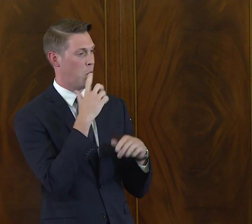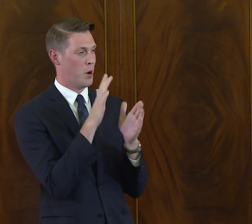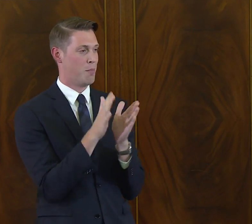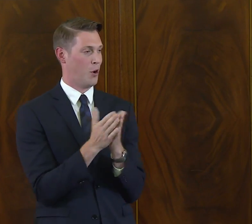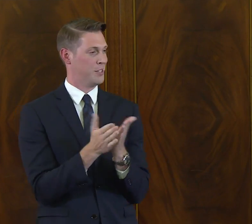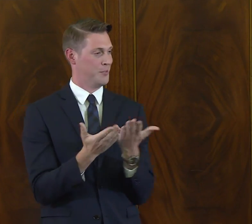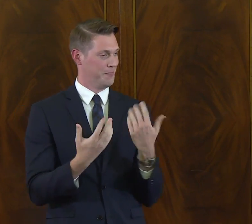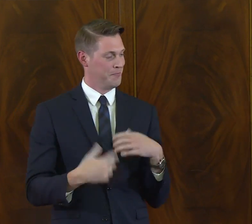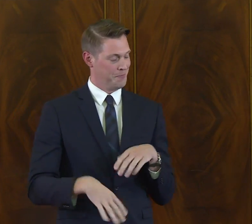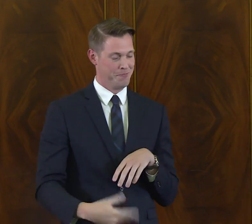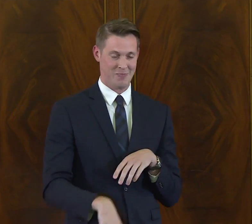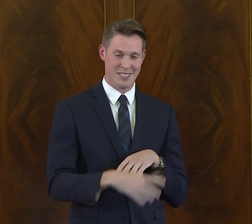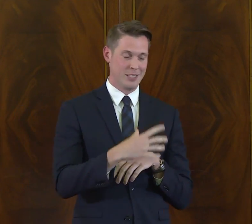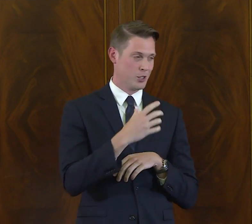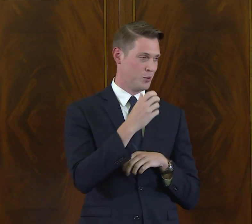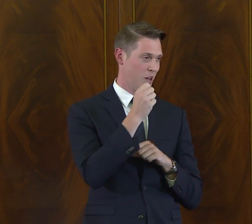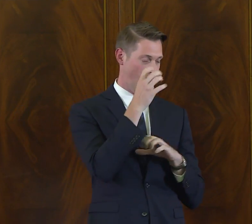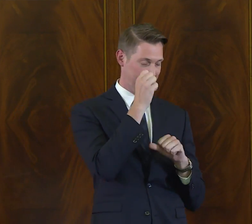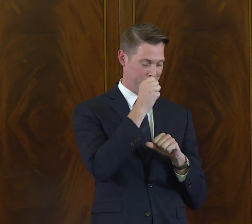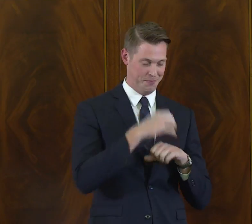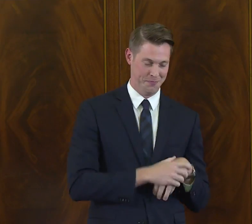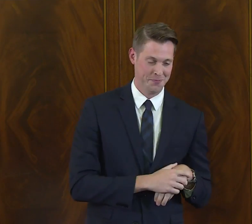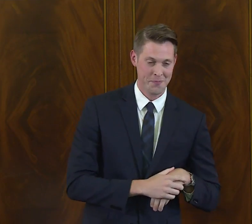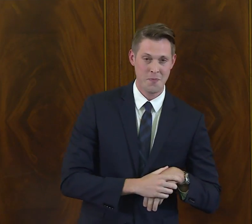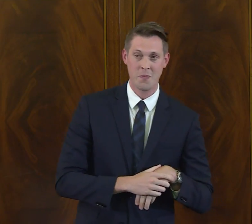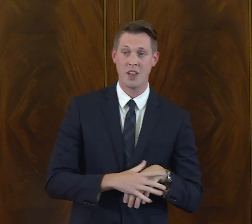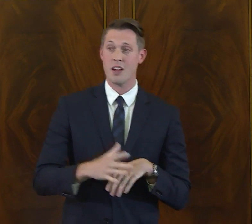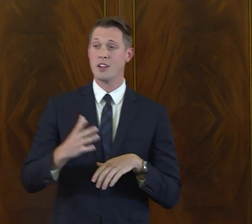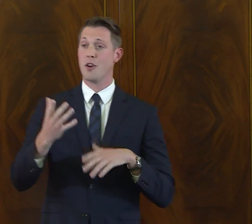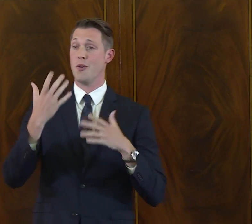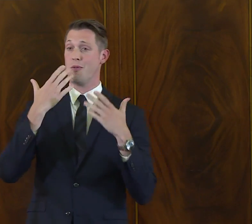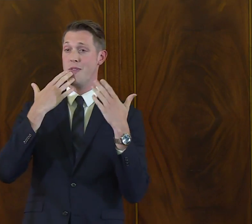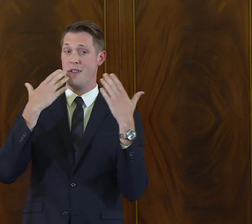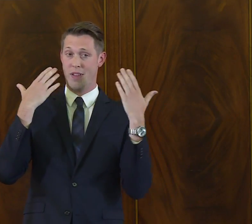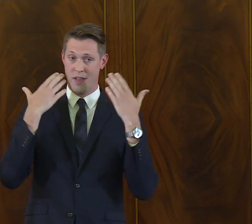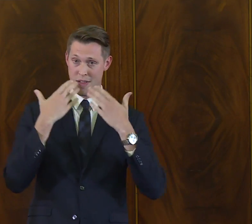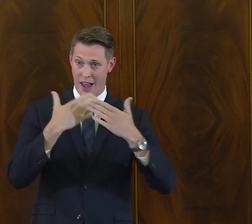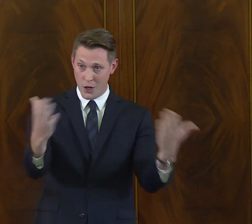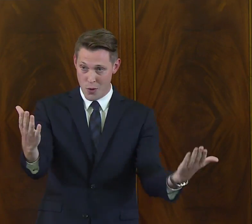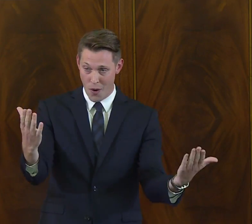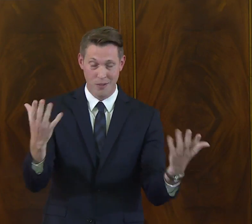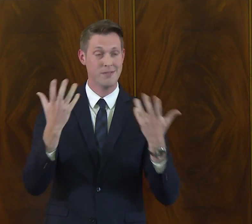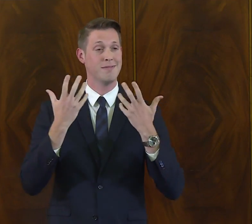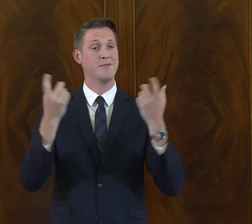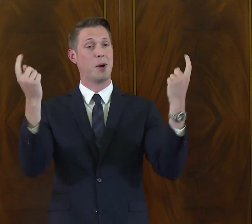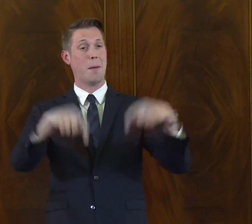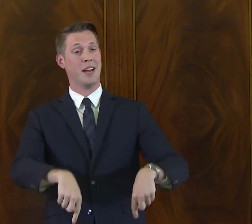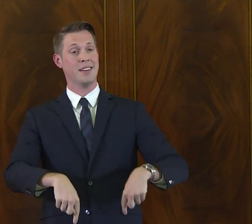I know your passion for books very well and amazed to have you here.